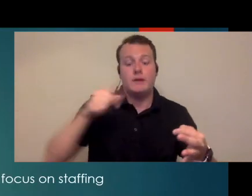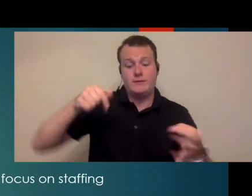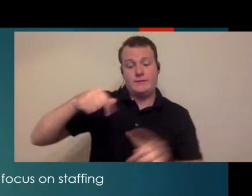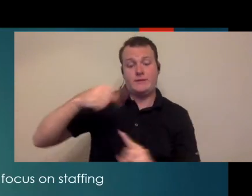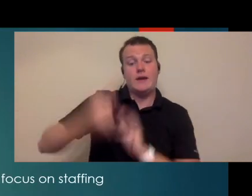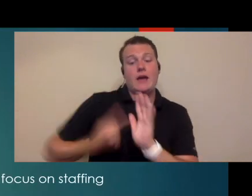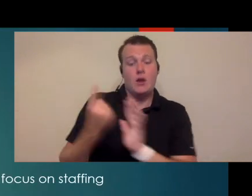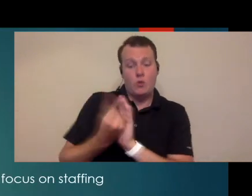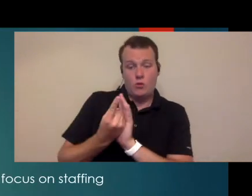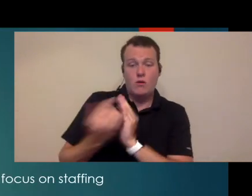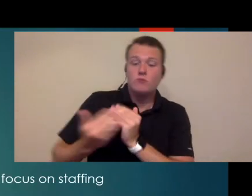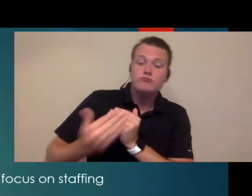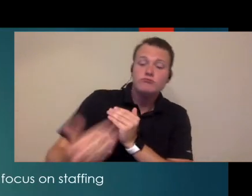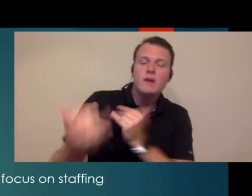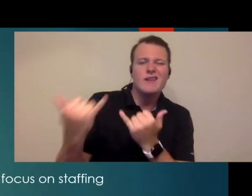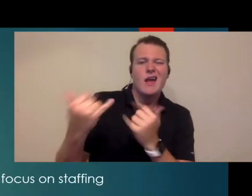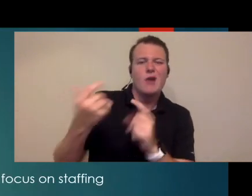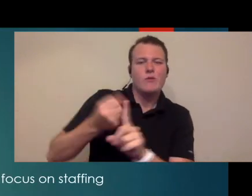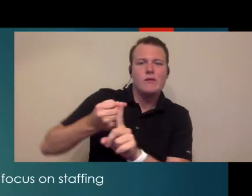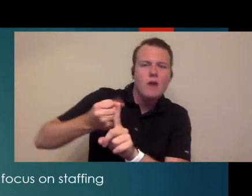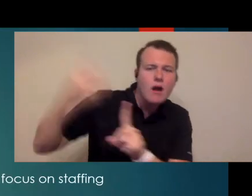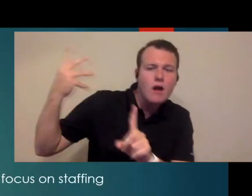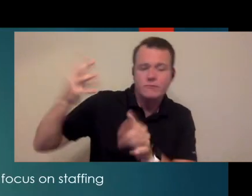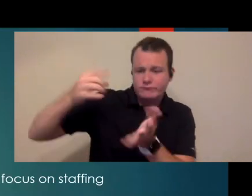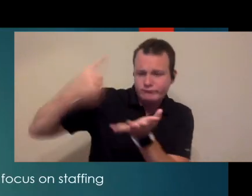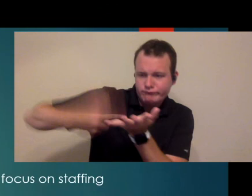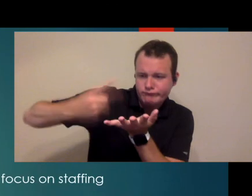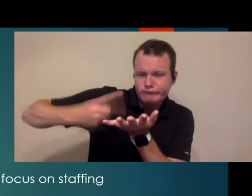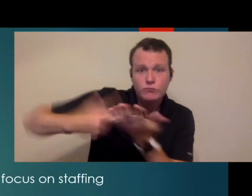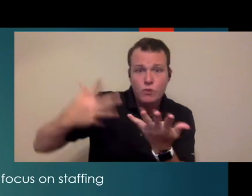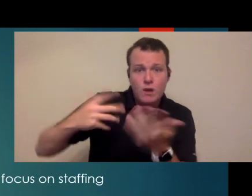the purposes of this next hour we're really gonna just focus on how you staff